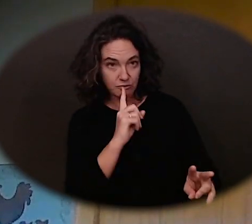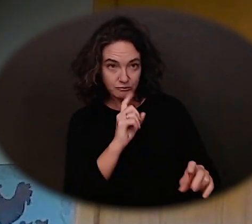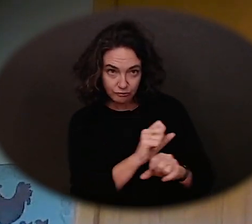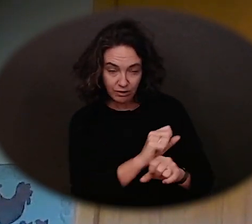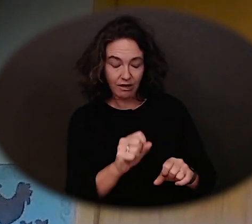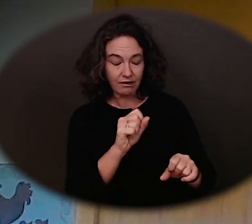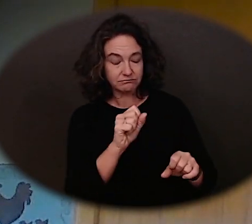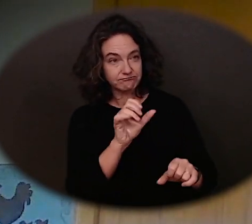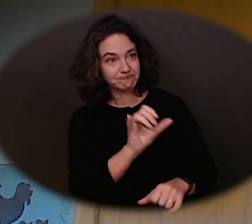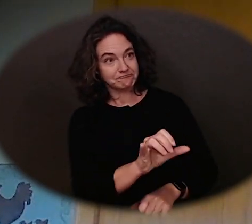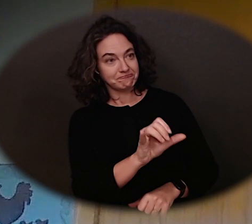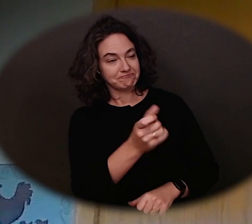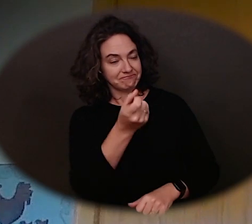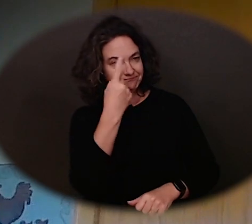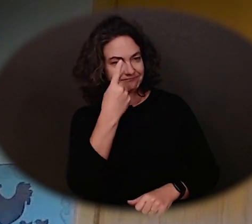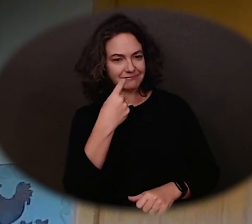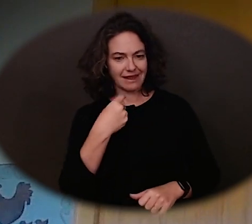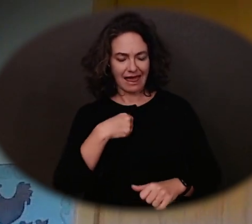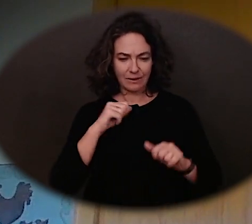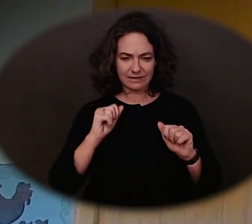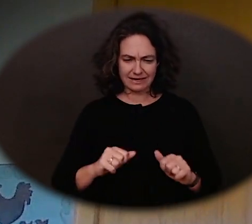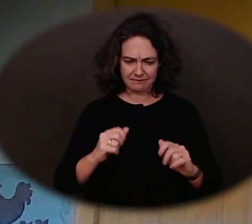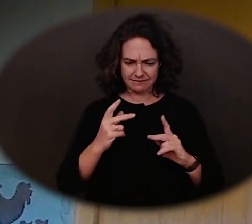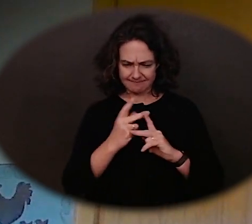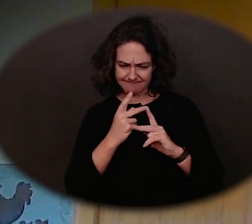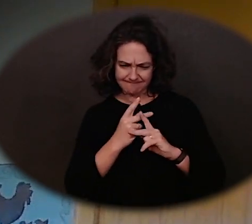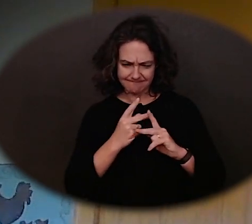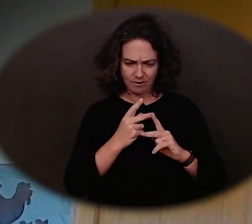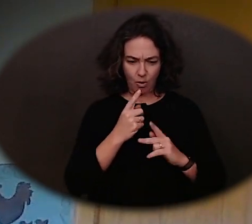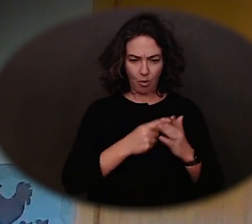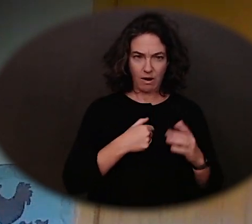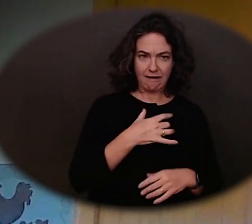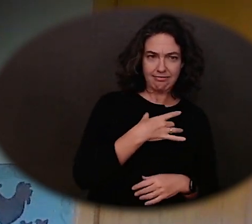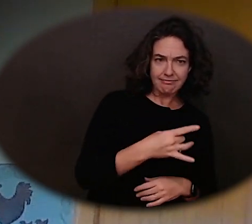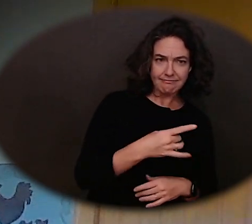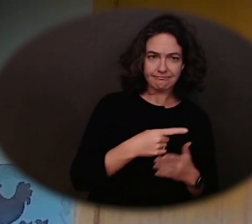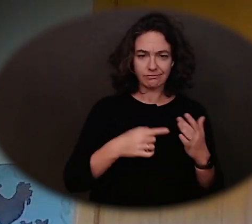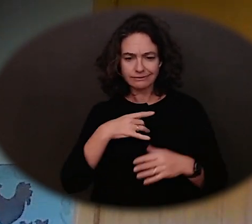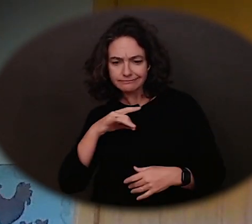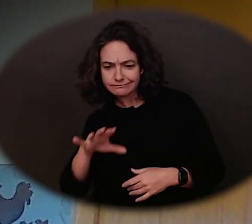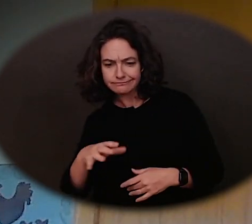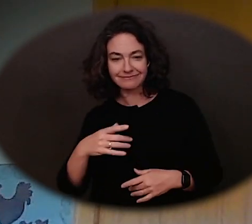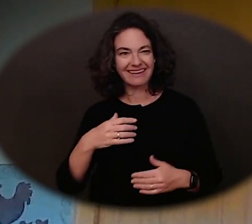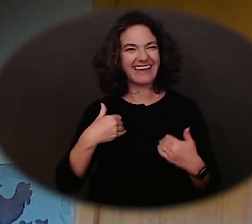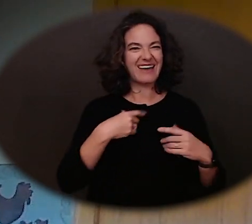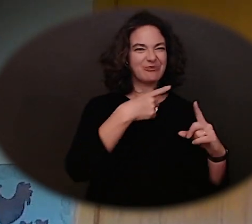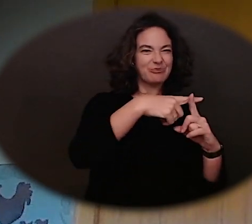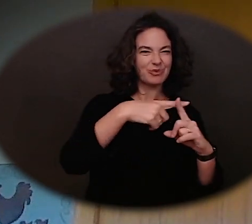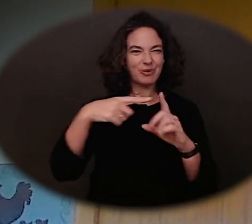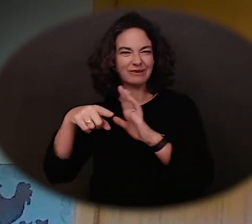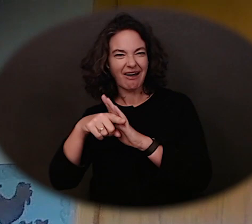to sort of sort through the likes and dislikes. I was able to make a pros and cons for each.